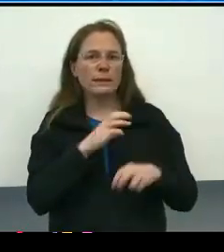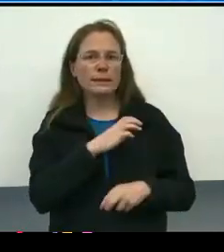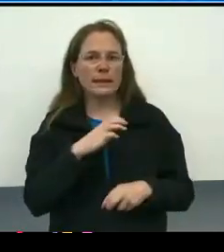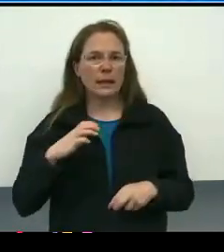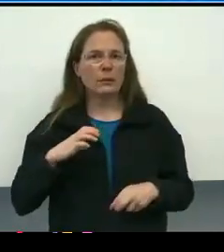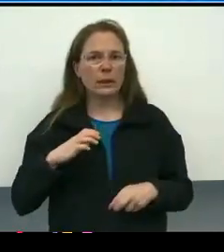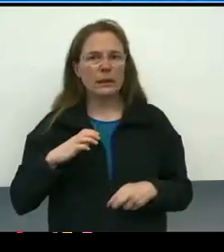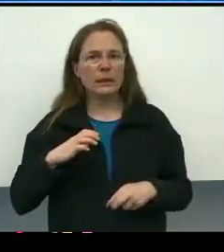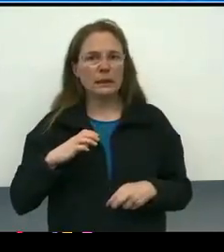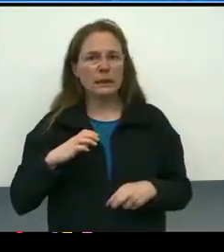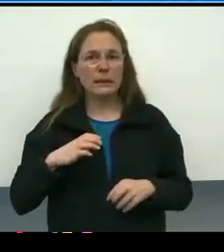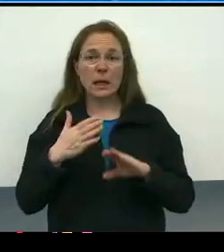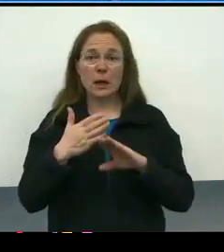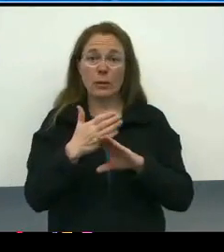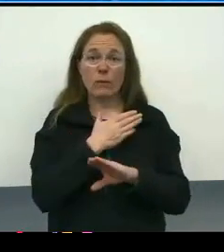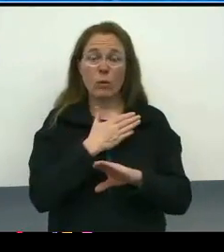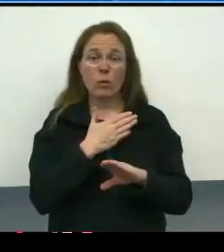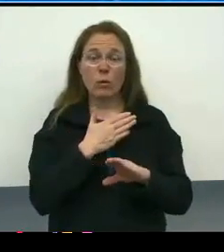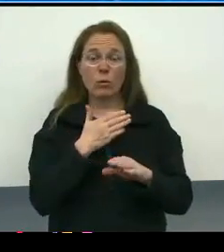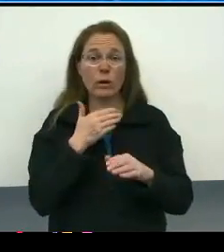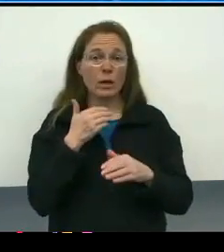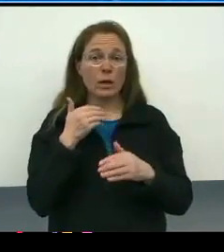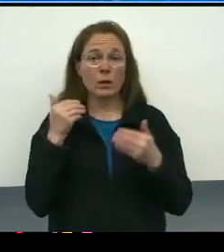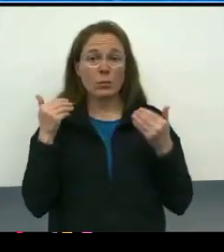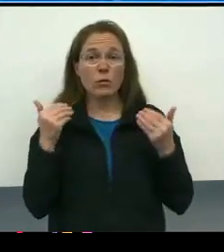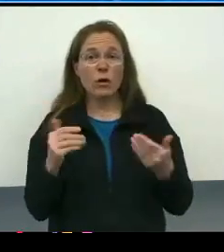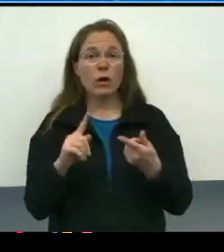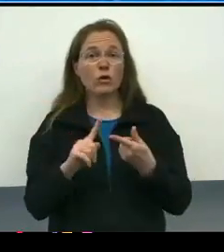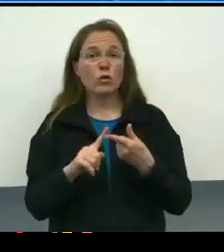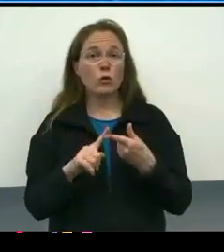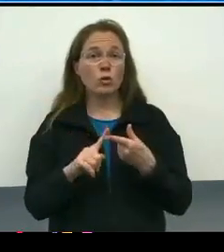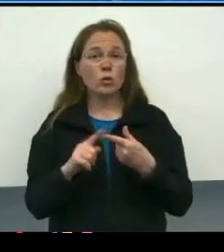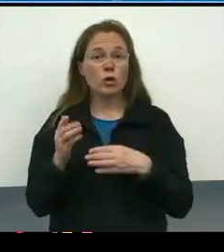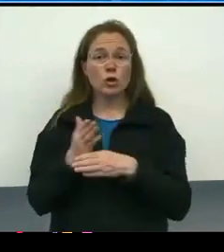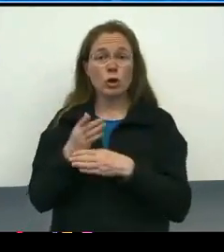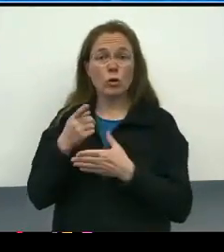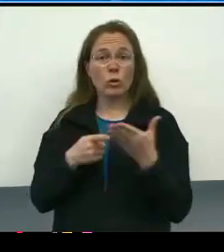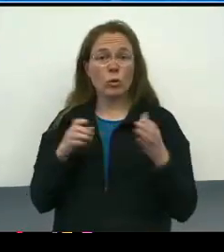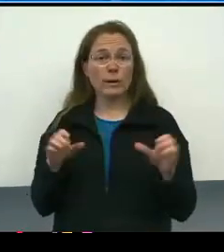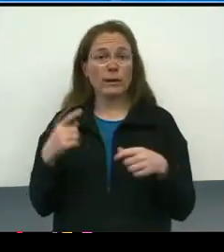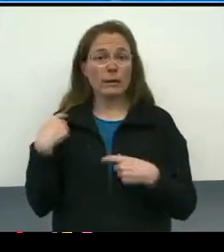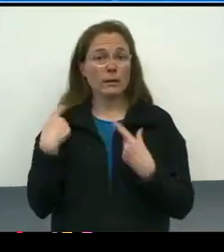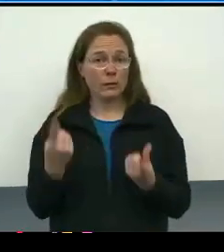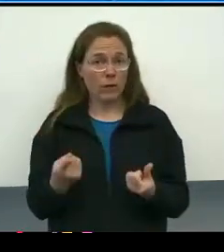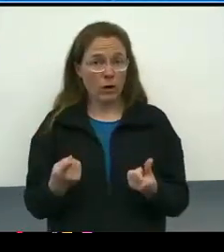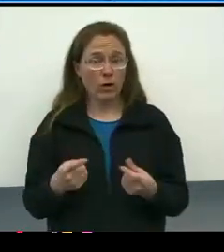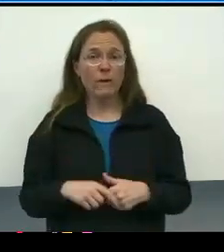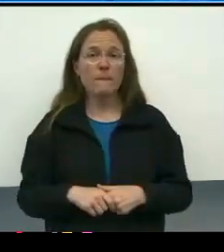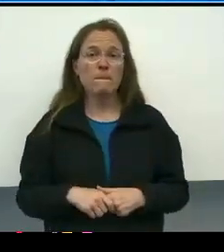before we move into our opportunity to share what we've done, I've heard in the financial report,